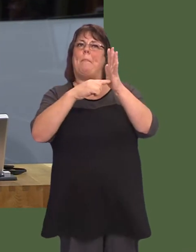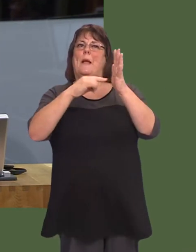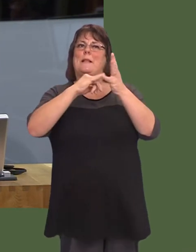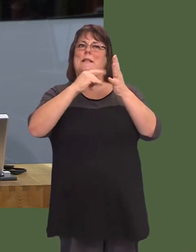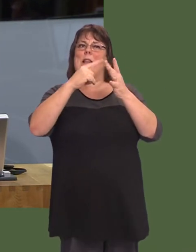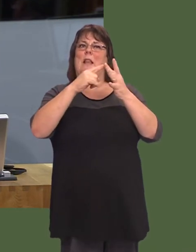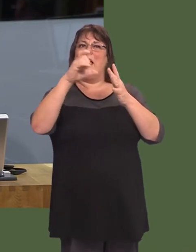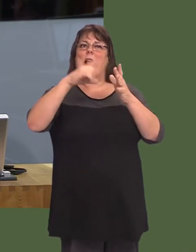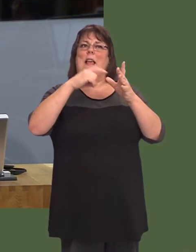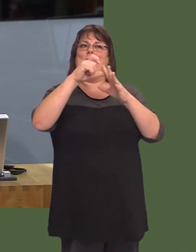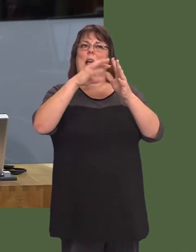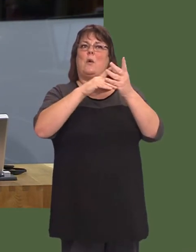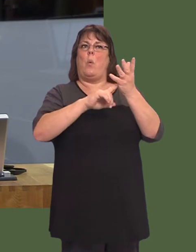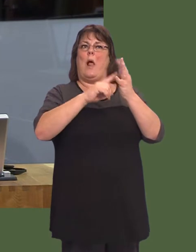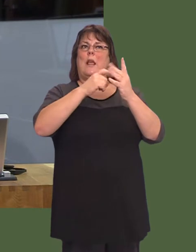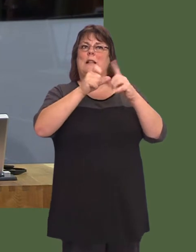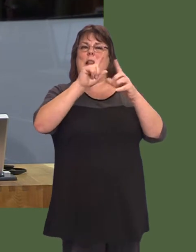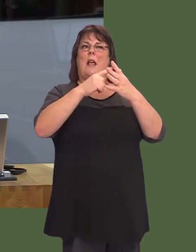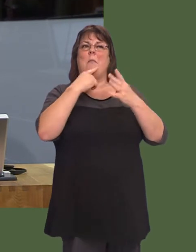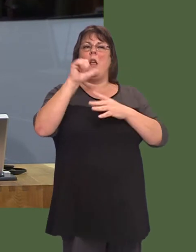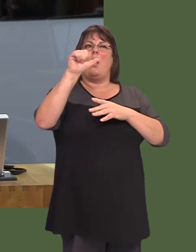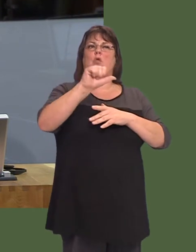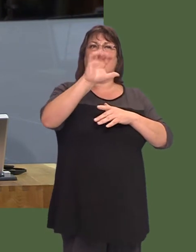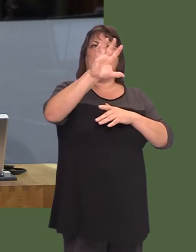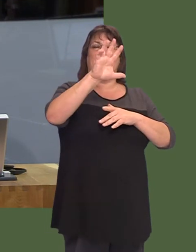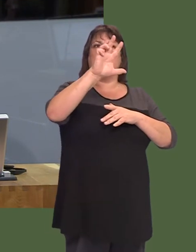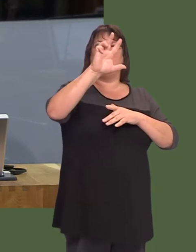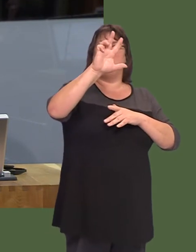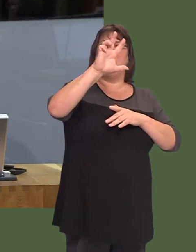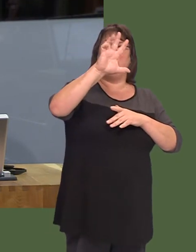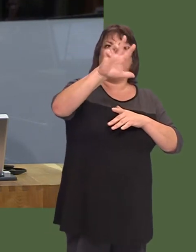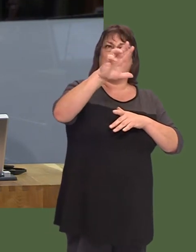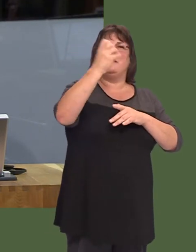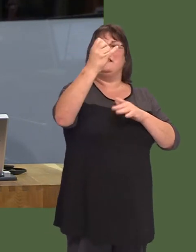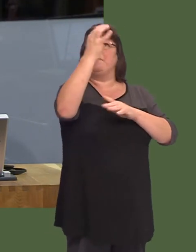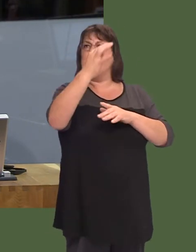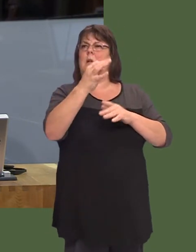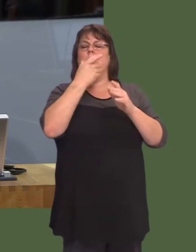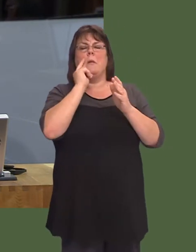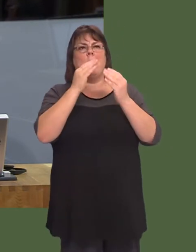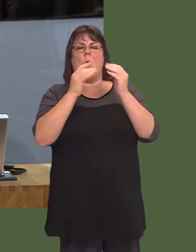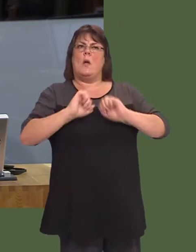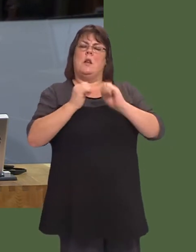the direct control of your Government, thereís been a 1,250 per cent increase in people waiting 12 months or more.